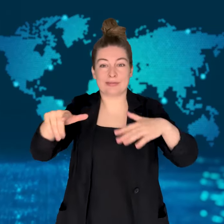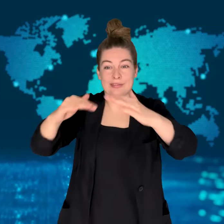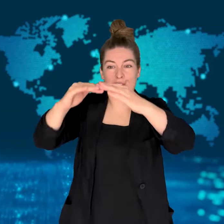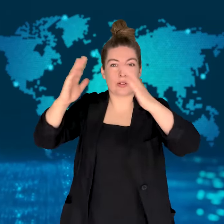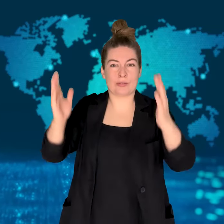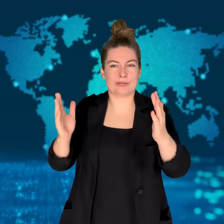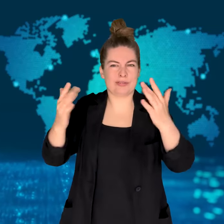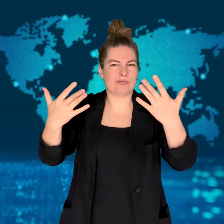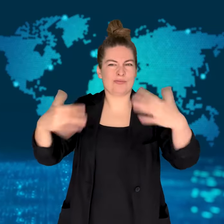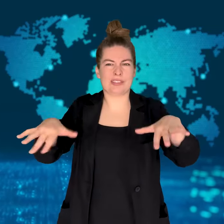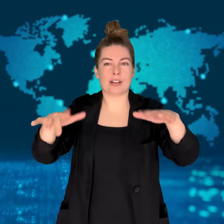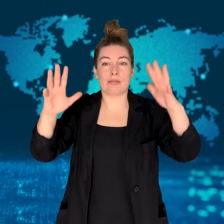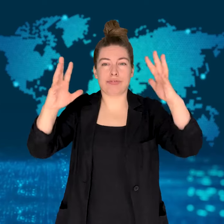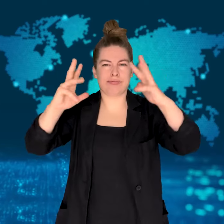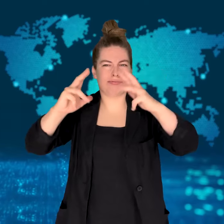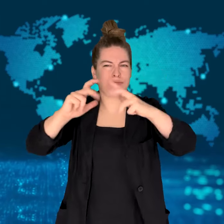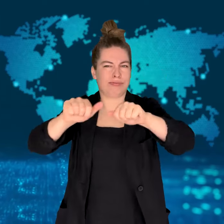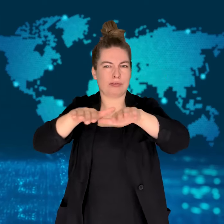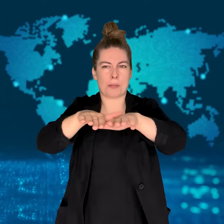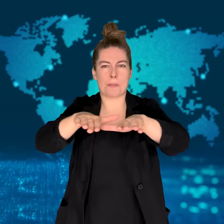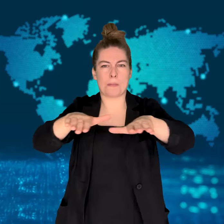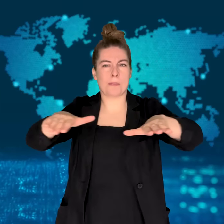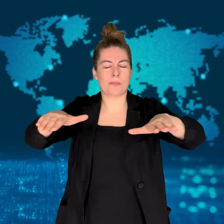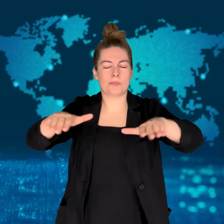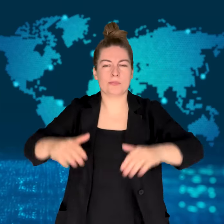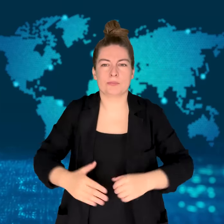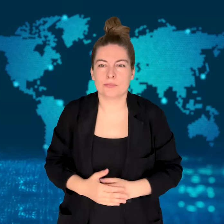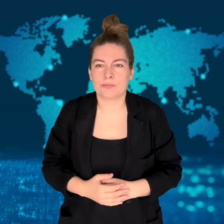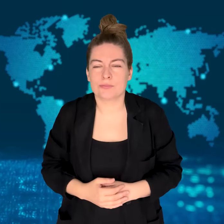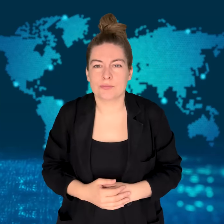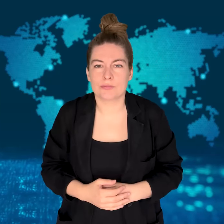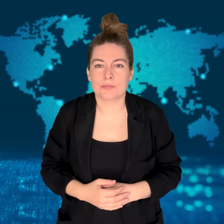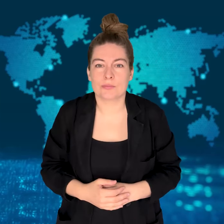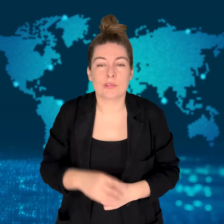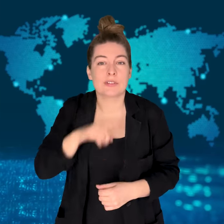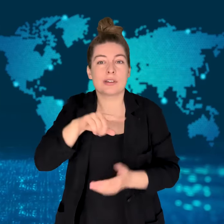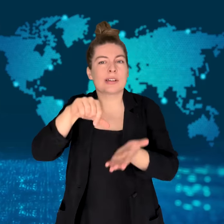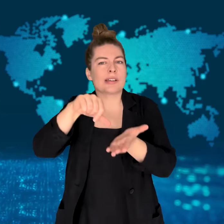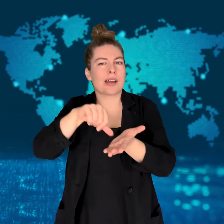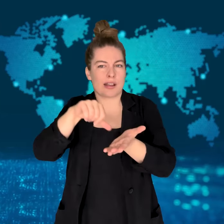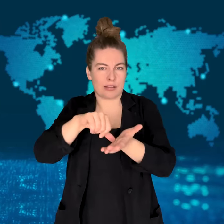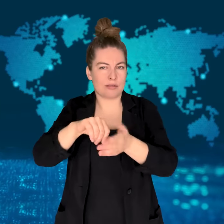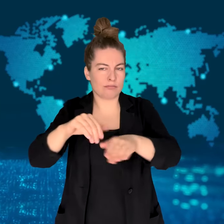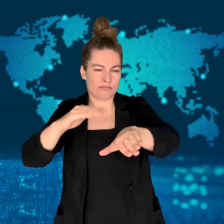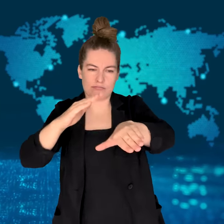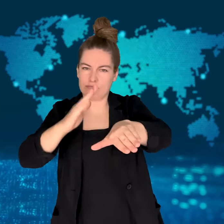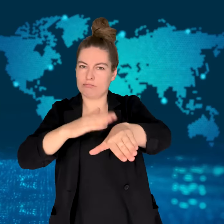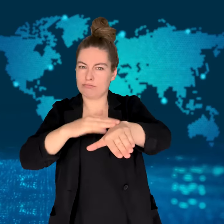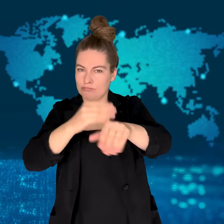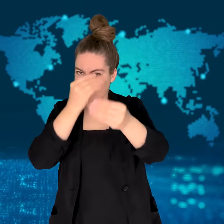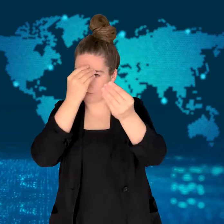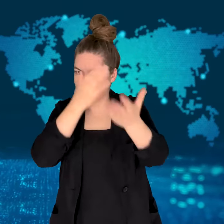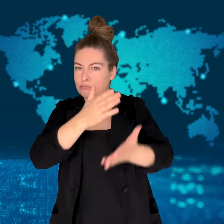One source claims the building was leveled.